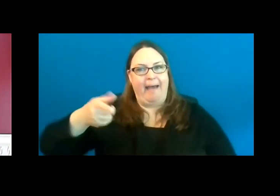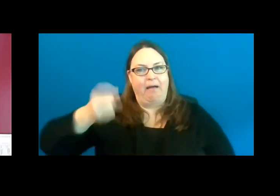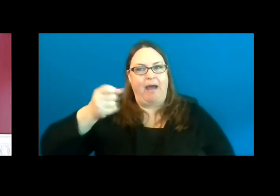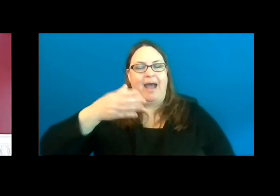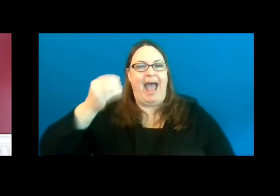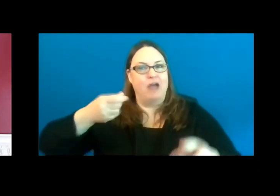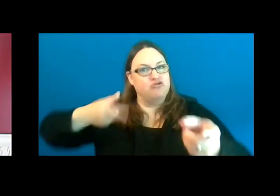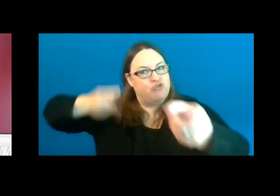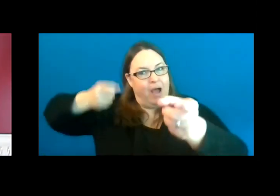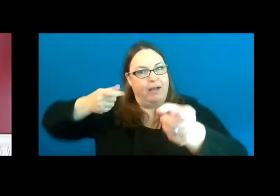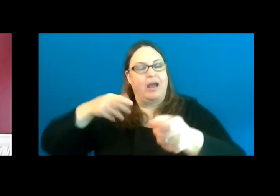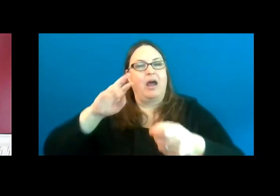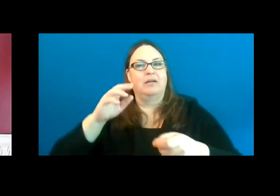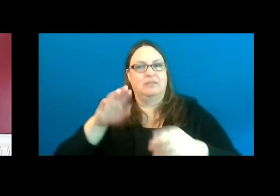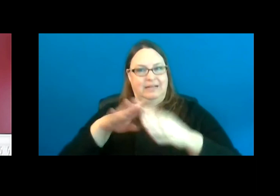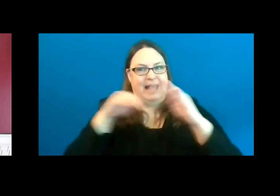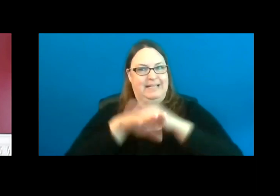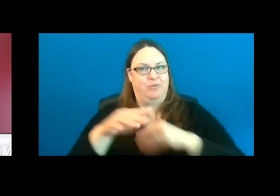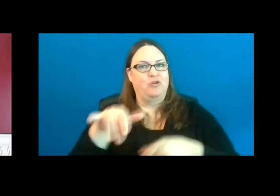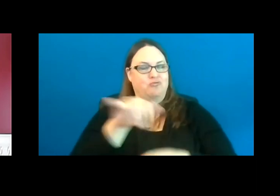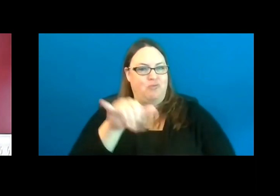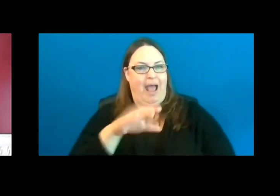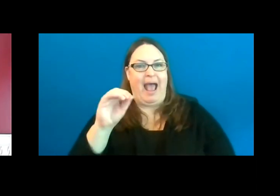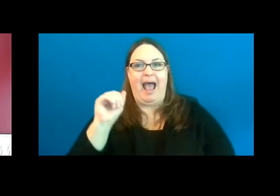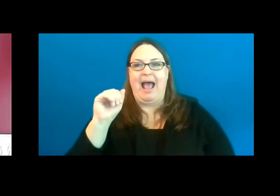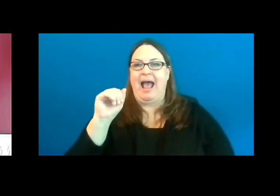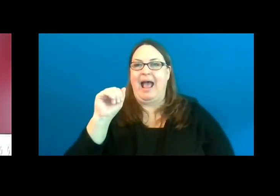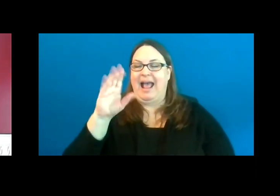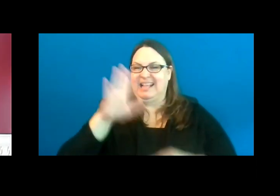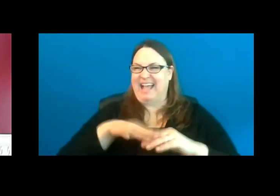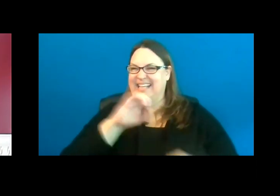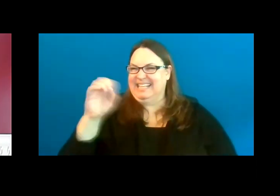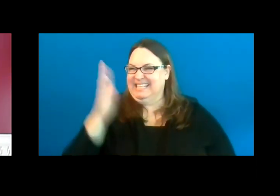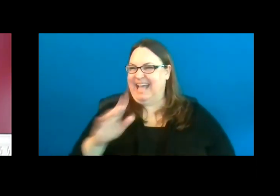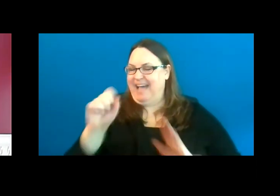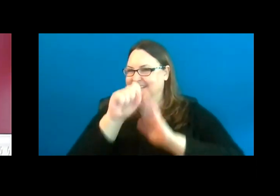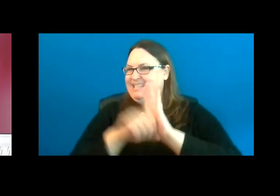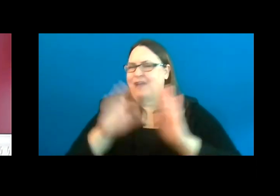Algonac State Park is a lovely area on the east side of the state – great spot to visit